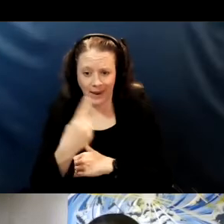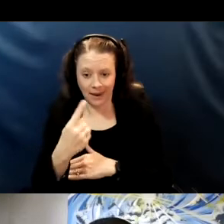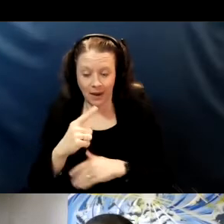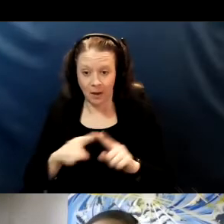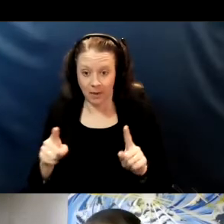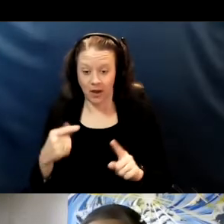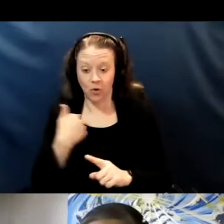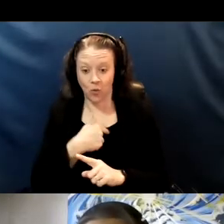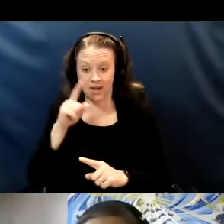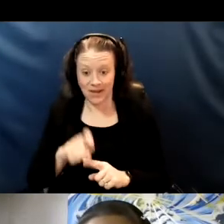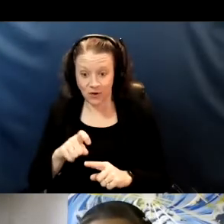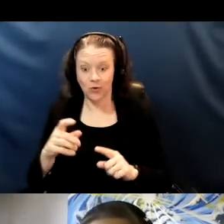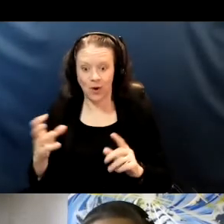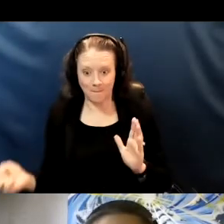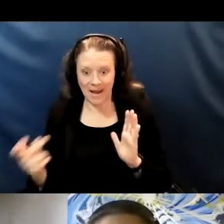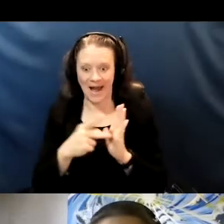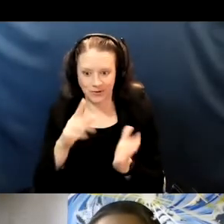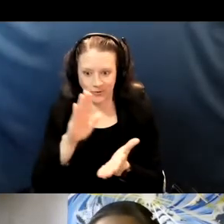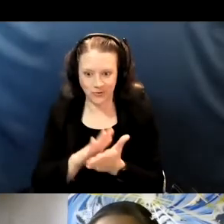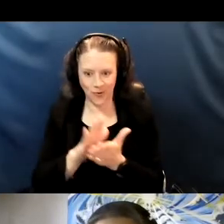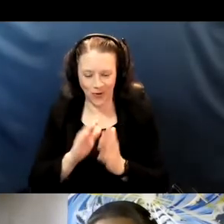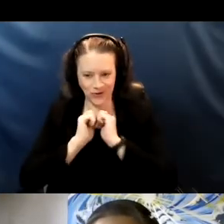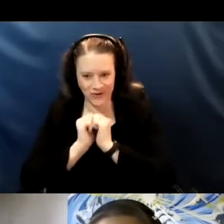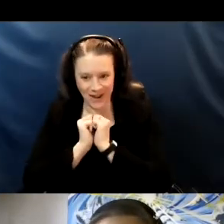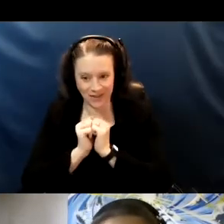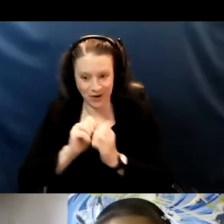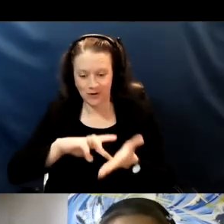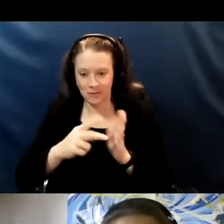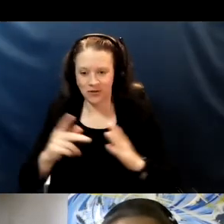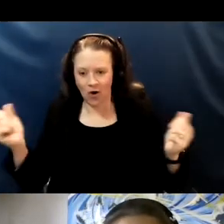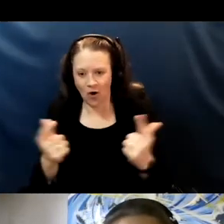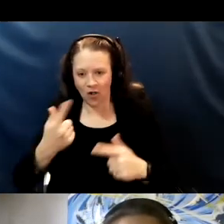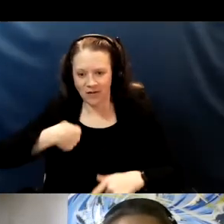reopening our schools together we have to err on the side of caution.